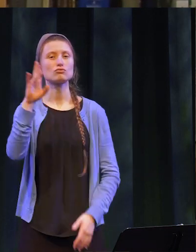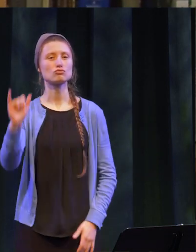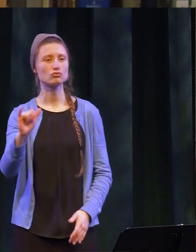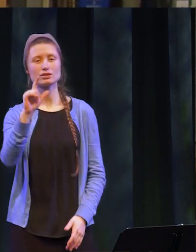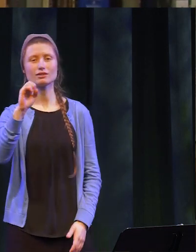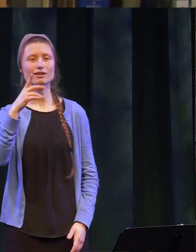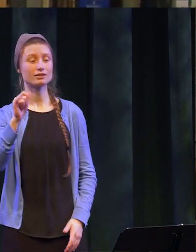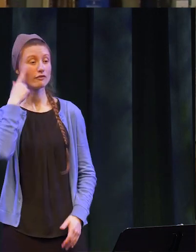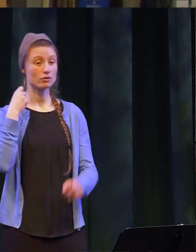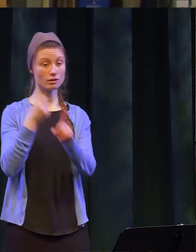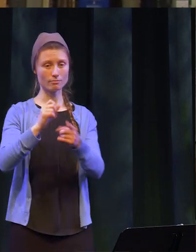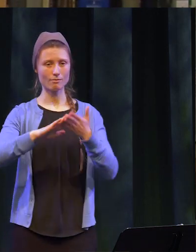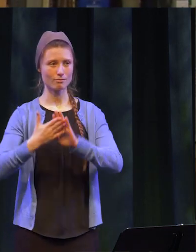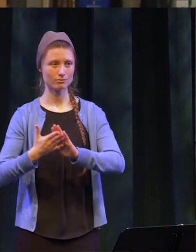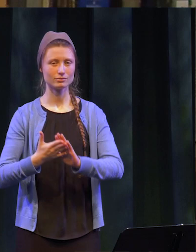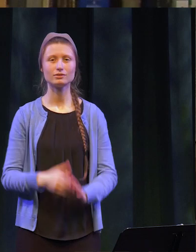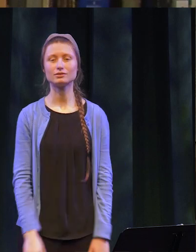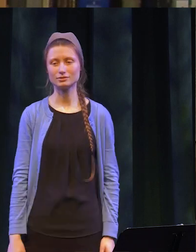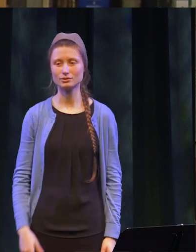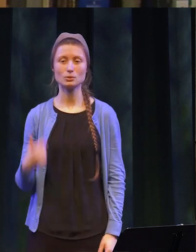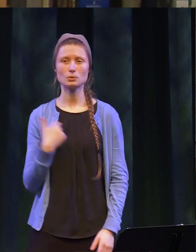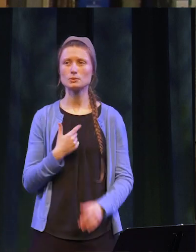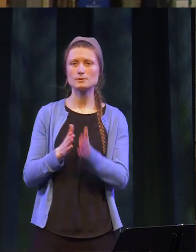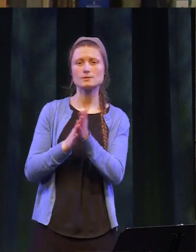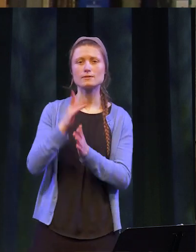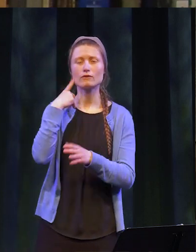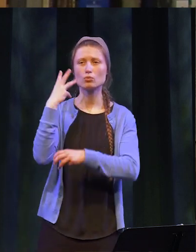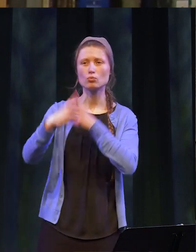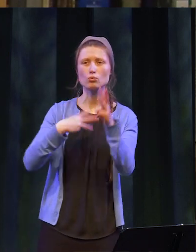impact on your communities, always striving to solve for our world's most pressing problems,